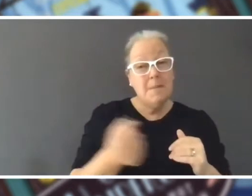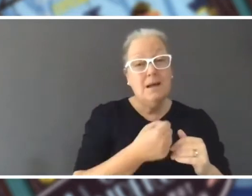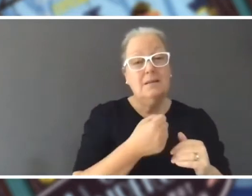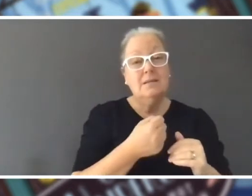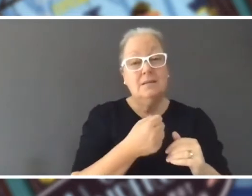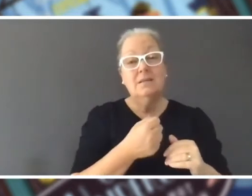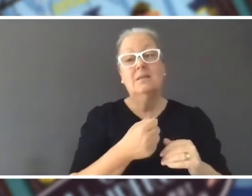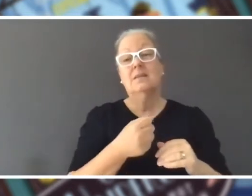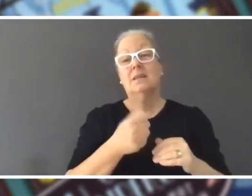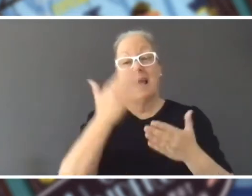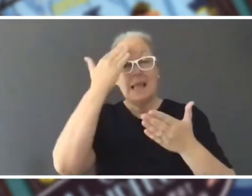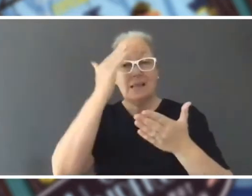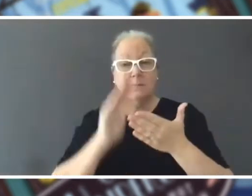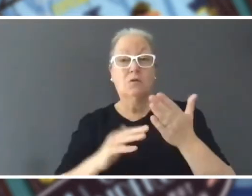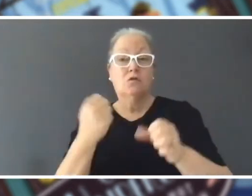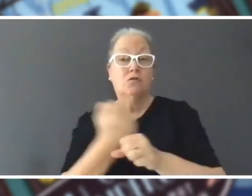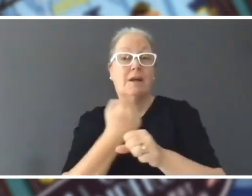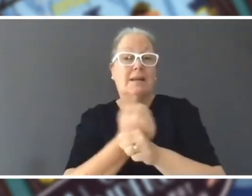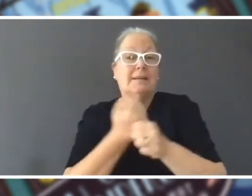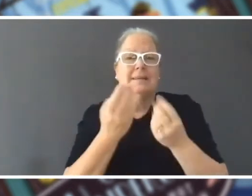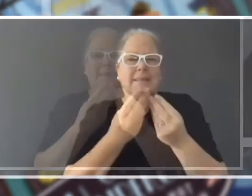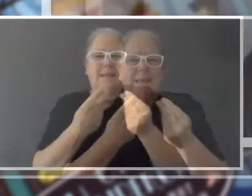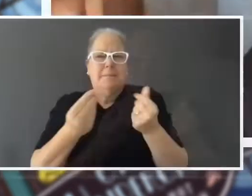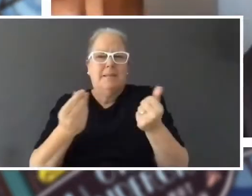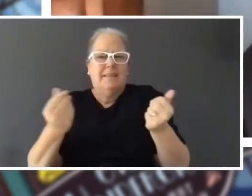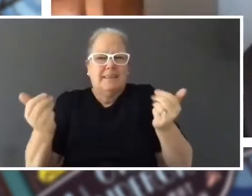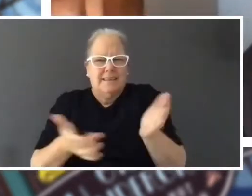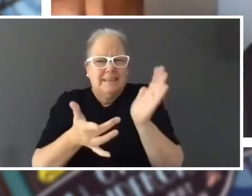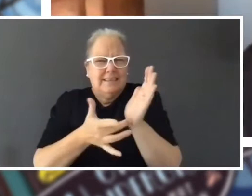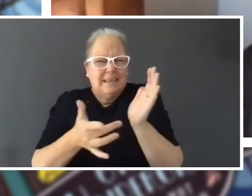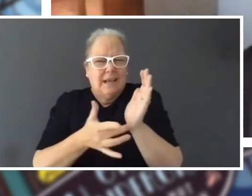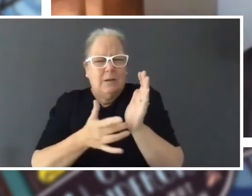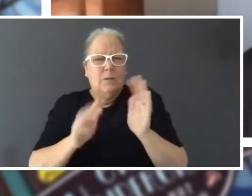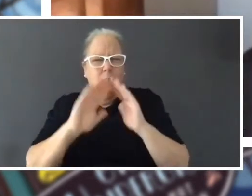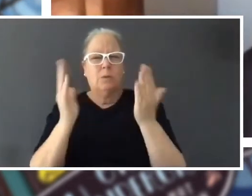to create such a technical world? I think you can be as technical as you